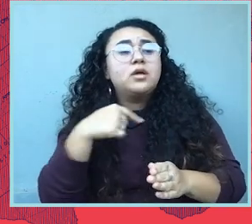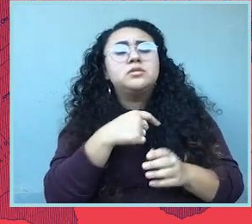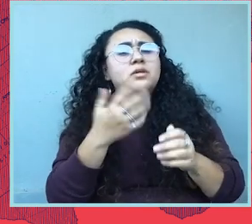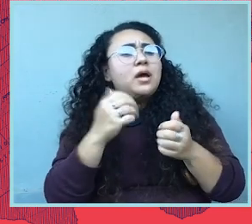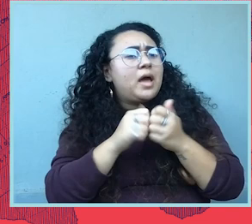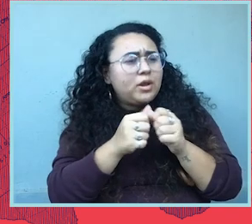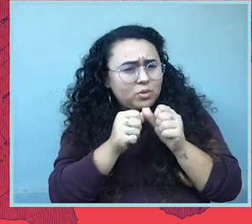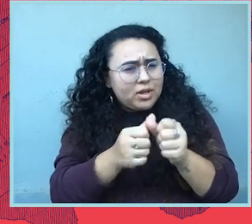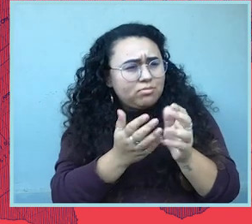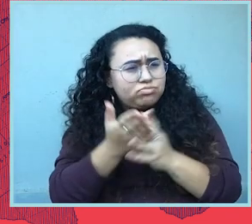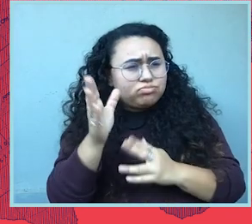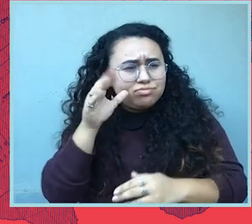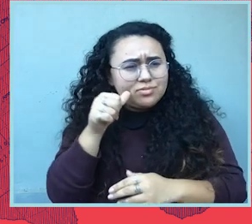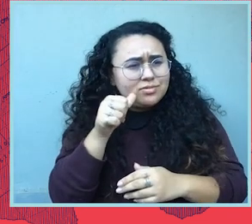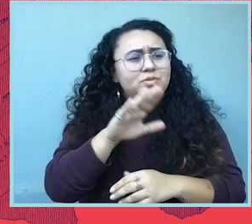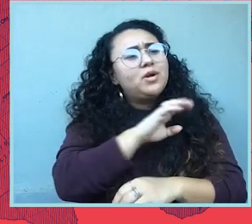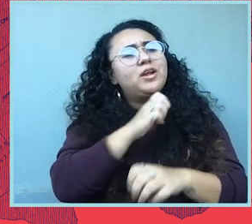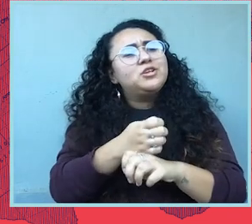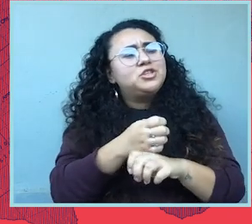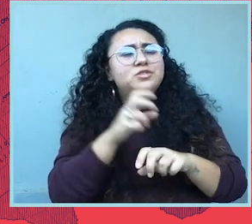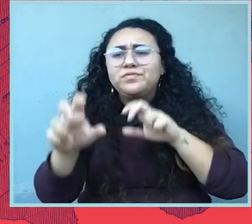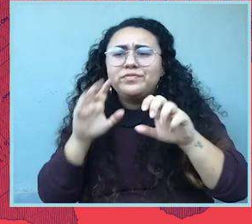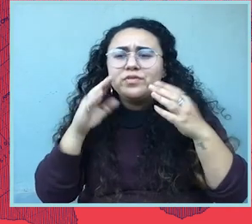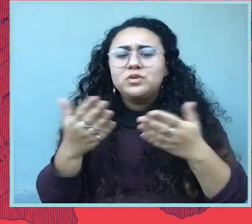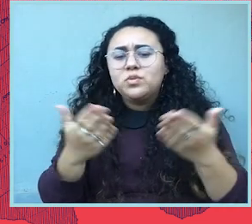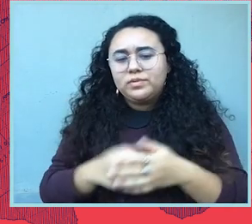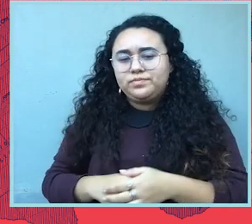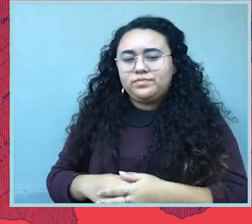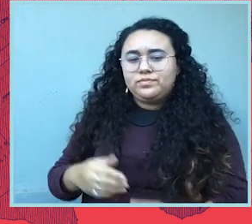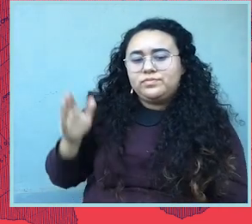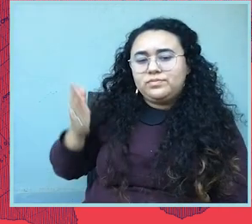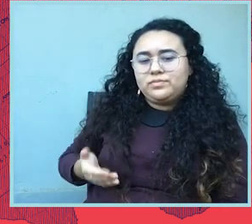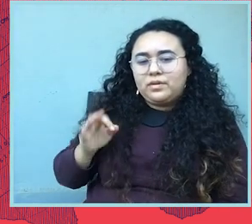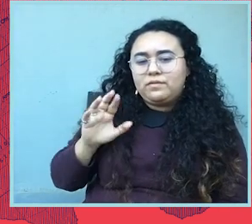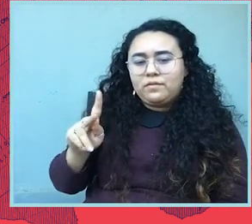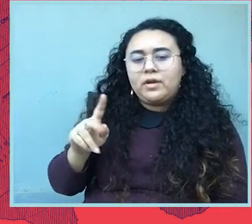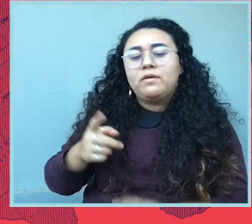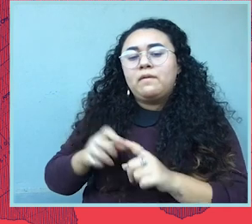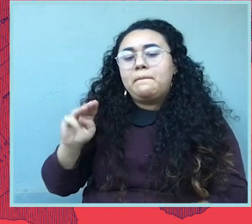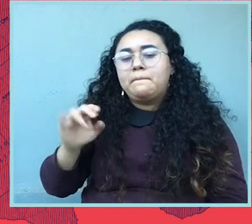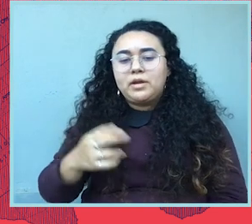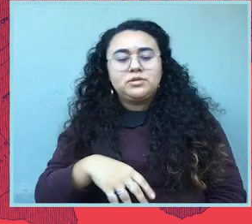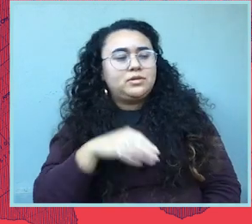So we asked them to tell us what keeps them resilient and where they're dedicating their energy. And here's what they said.